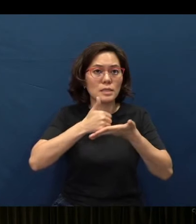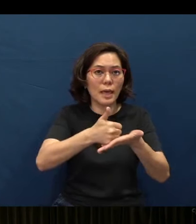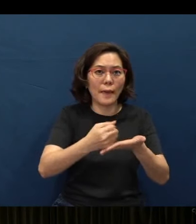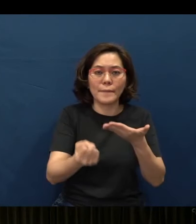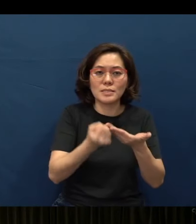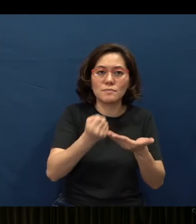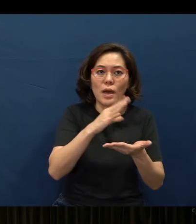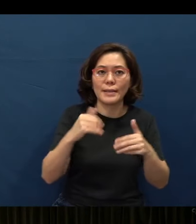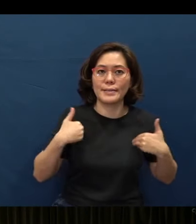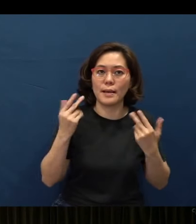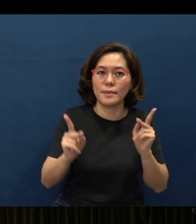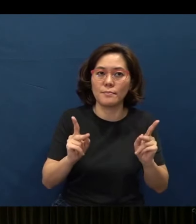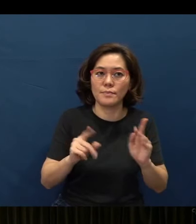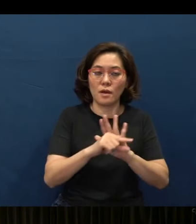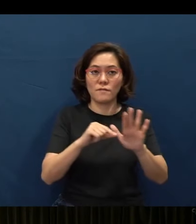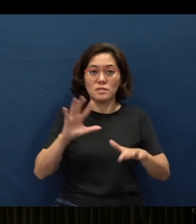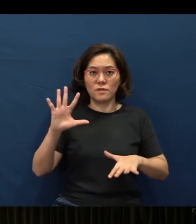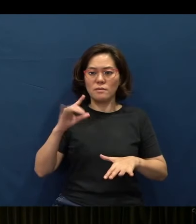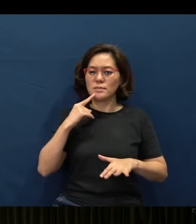verse 5 kind of tells us, “...by the way, it's not only